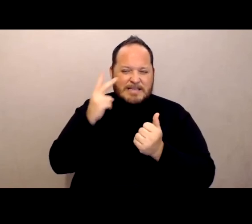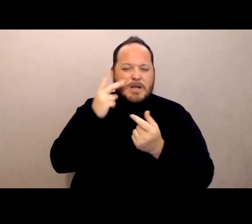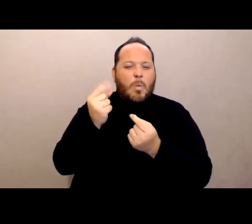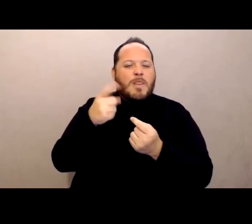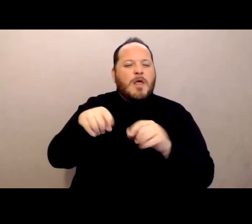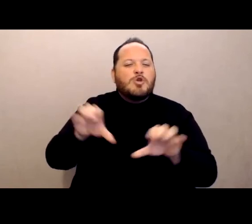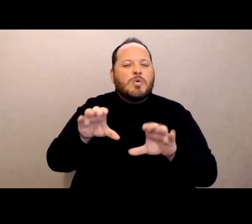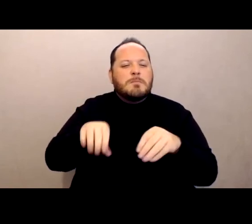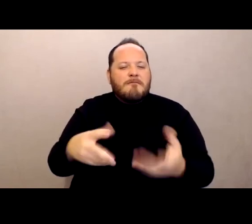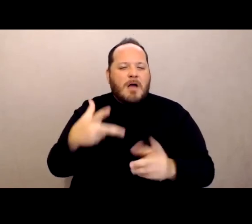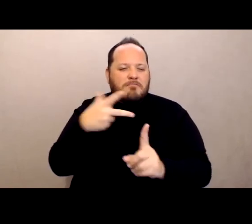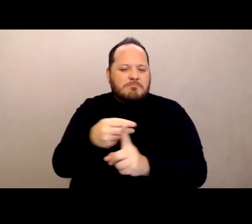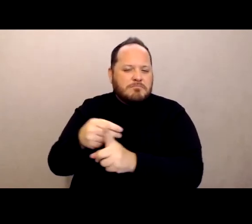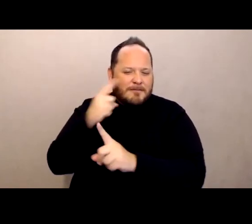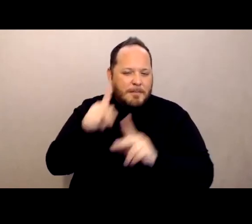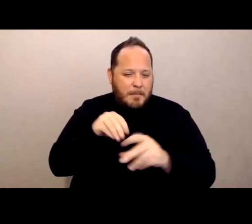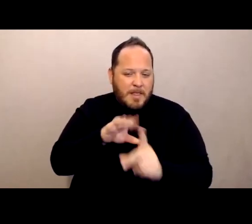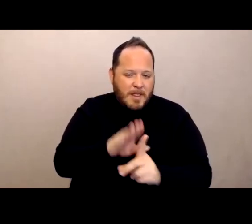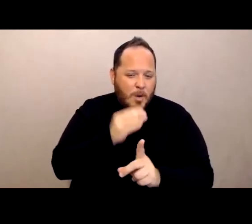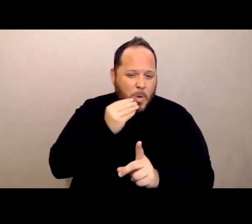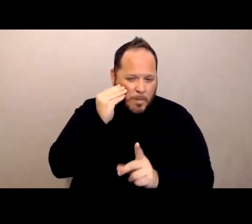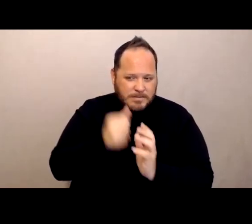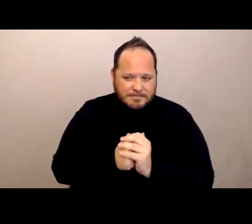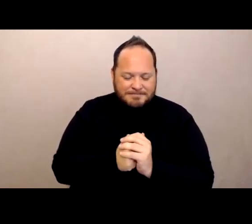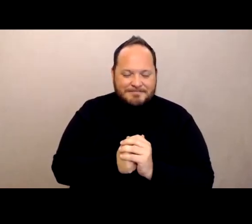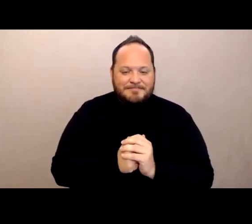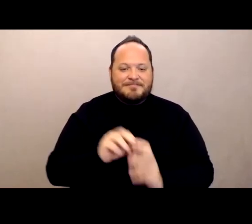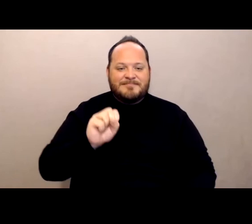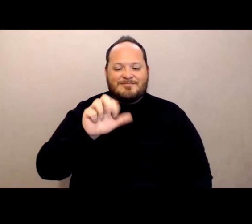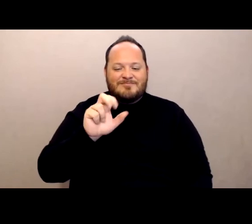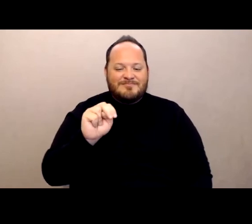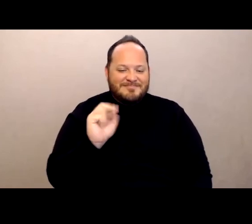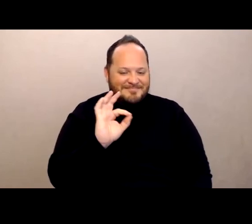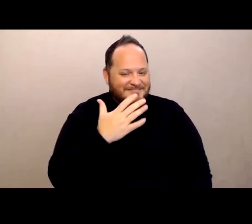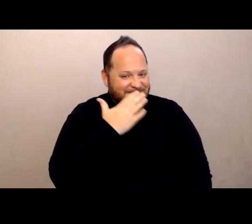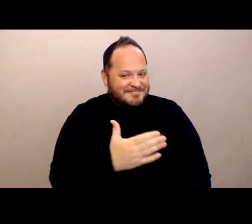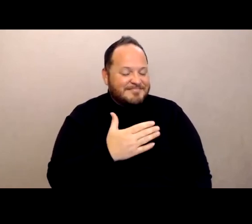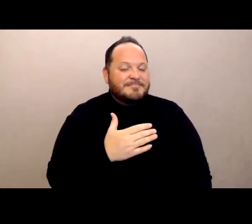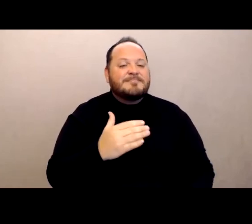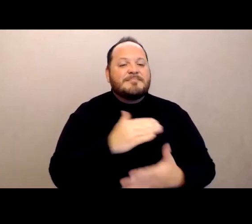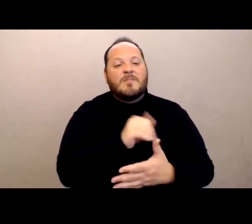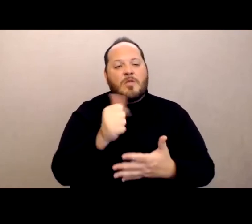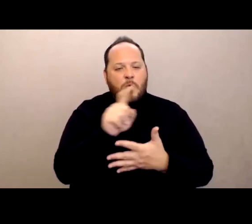[Susan] Okay, thanks then somebody wrote, I heard that a large number of nursing home workers